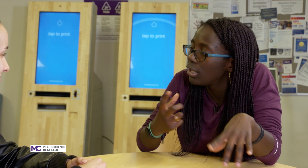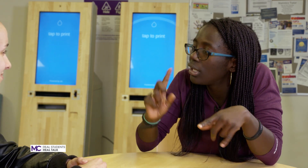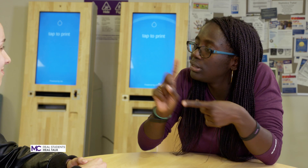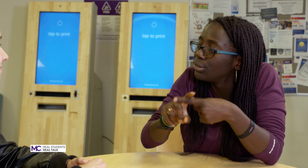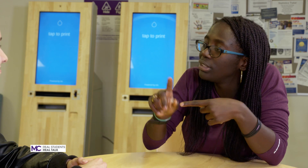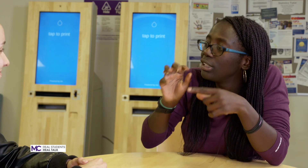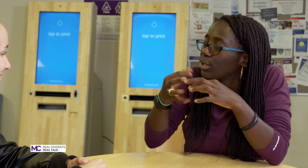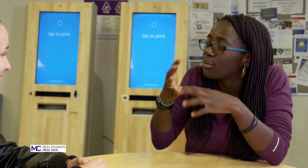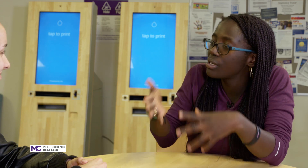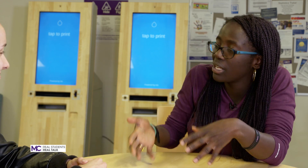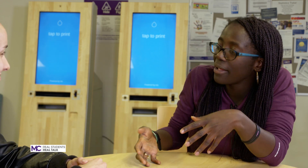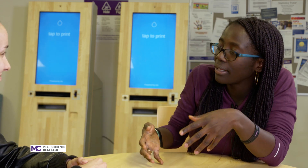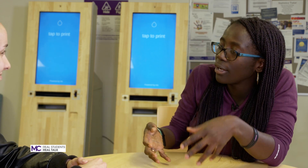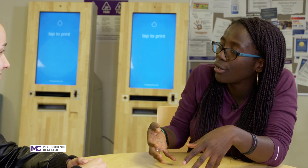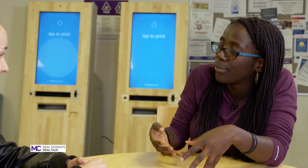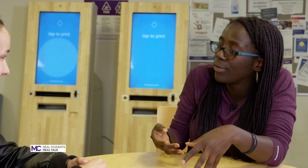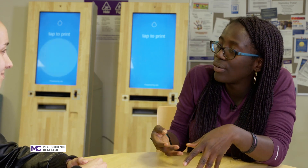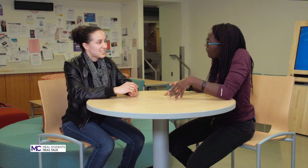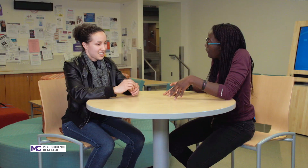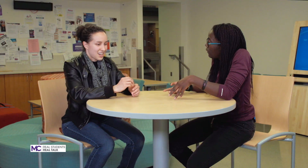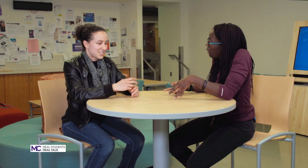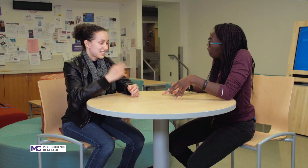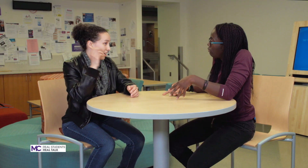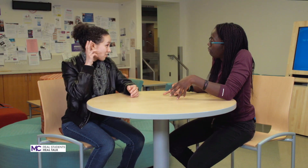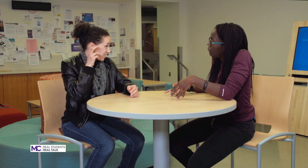until the interpreters get there the sounds